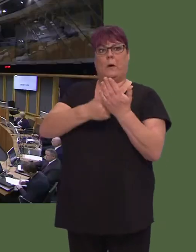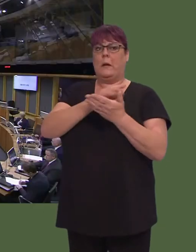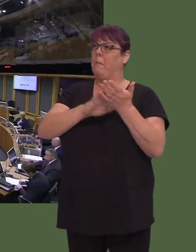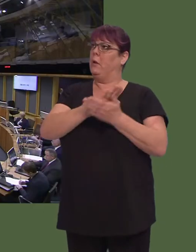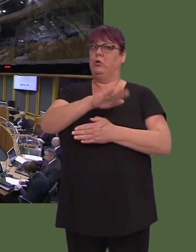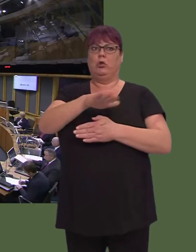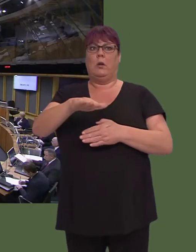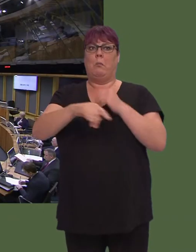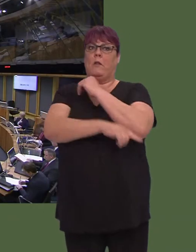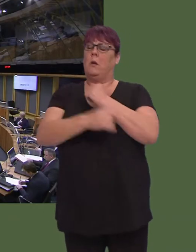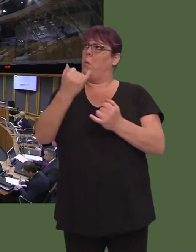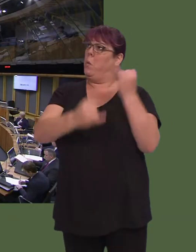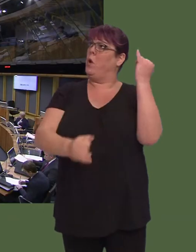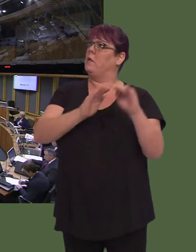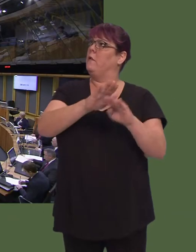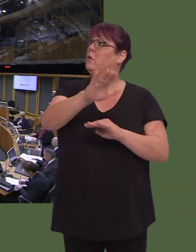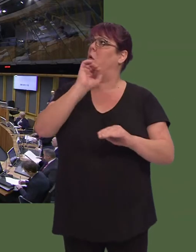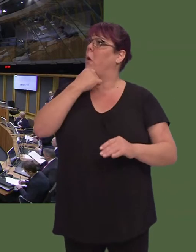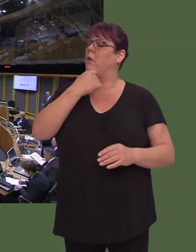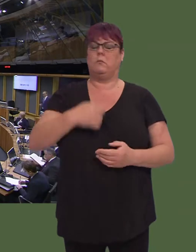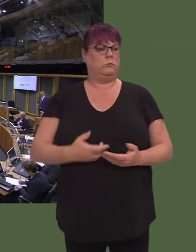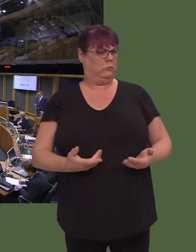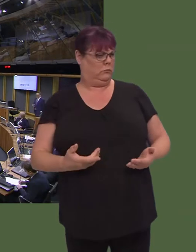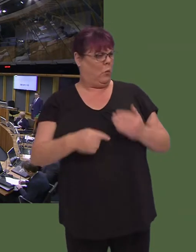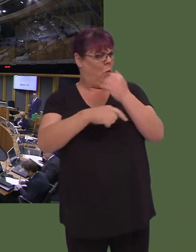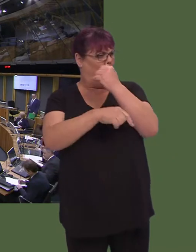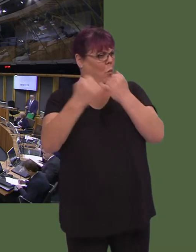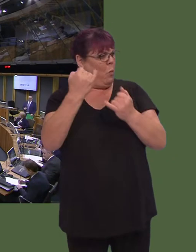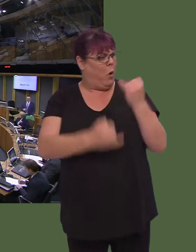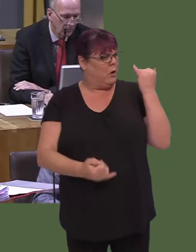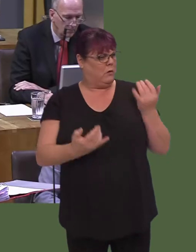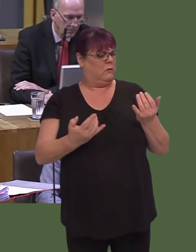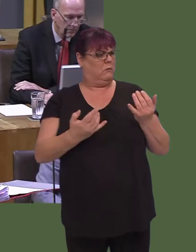Carwyn Jones AM: Well, there's no evidence at all that it will make it worse. It is a more generous offer than is the case in England.